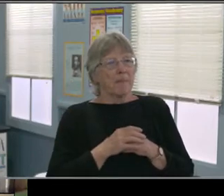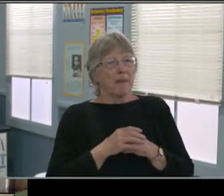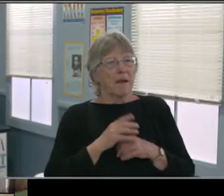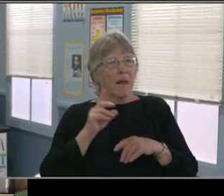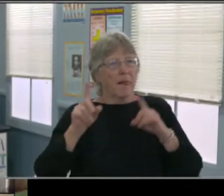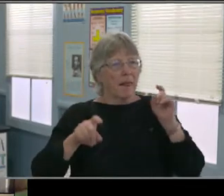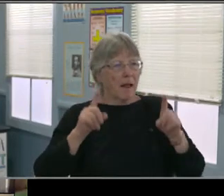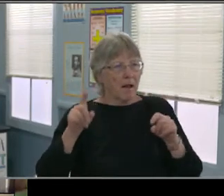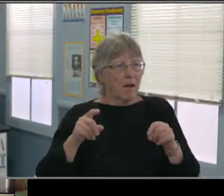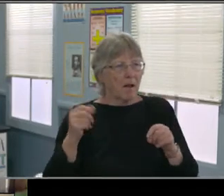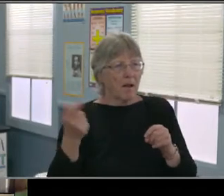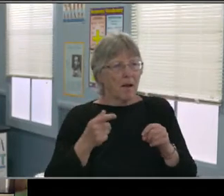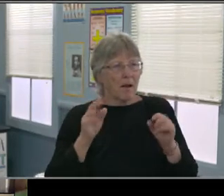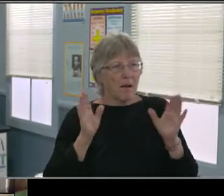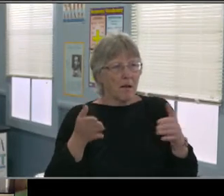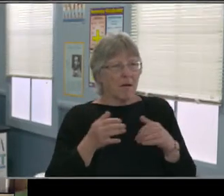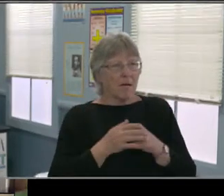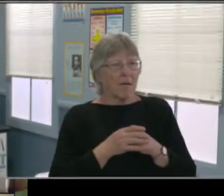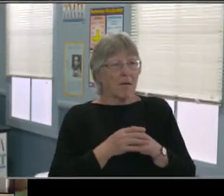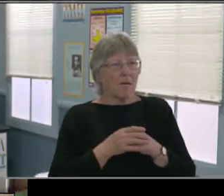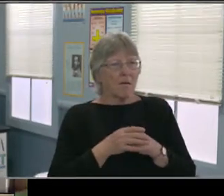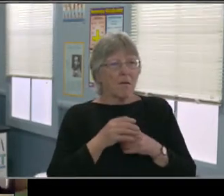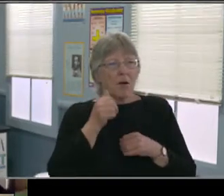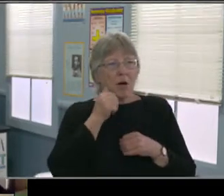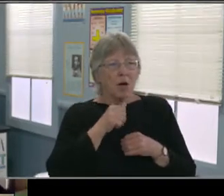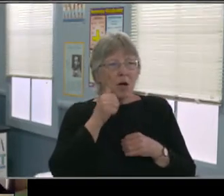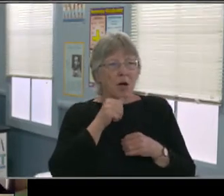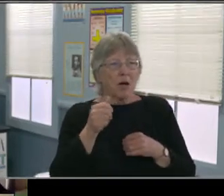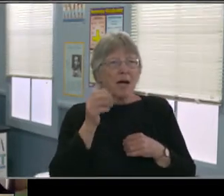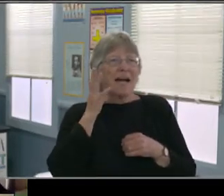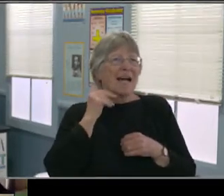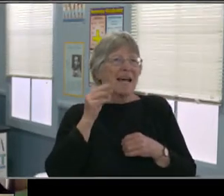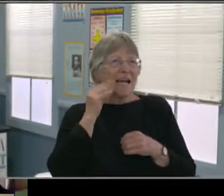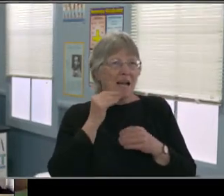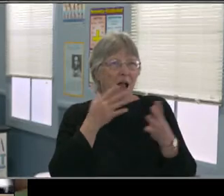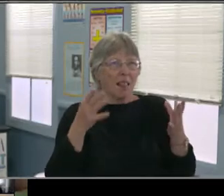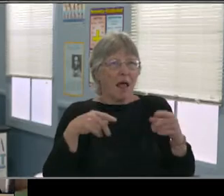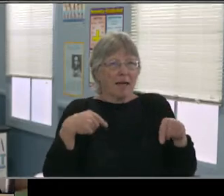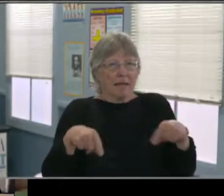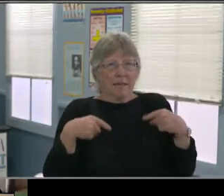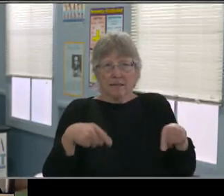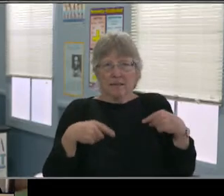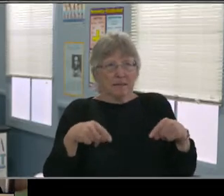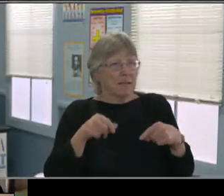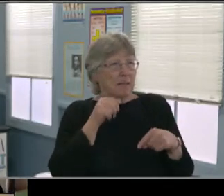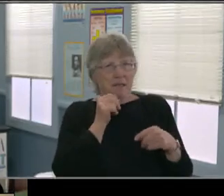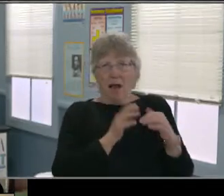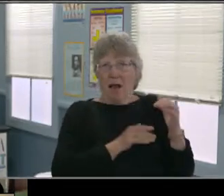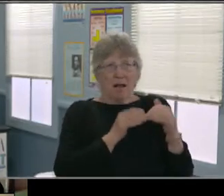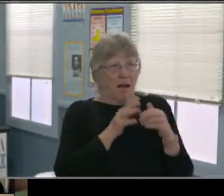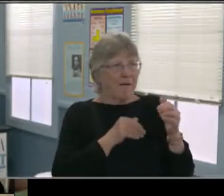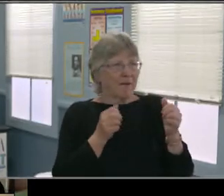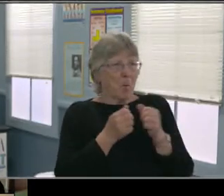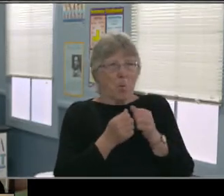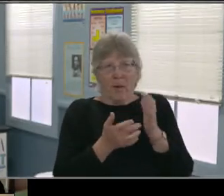falling through the cracks, right? Or kids not making progress because we need to take everything into consideration. And of course, I'm not saying it's easy